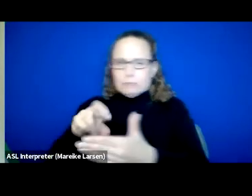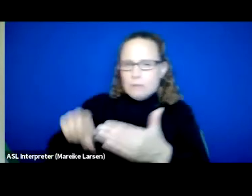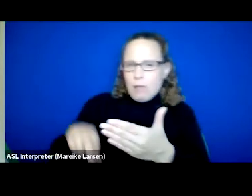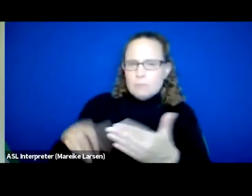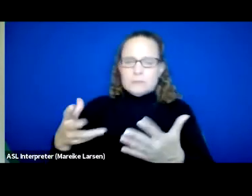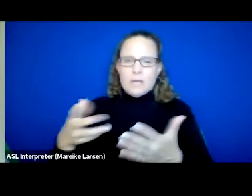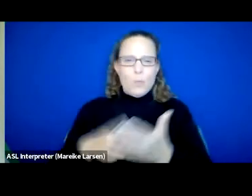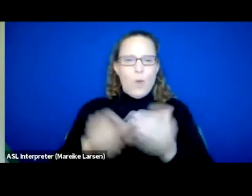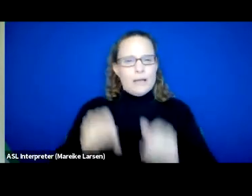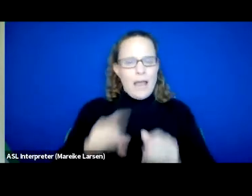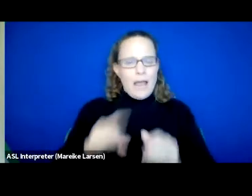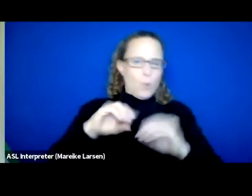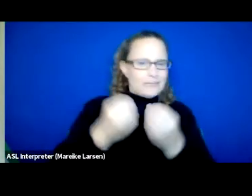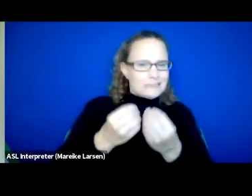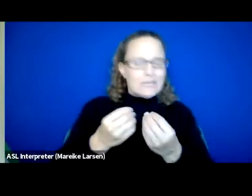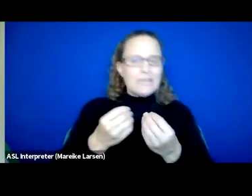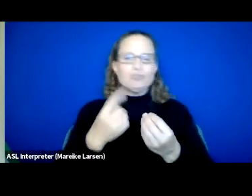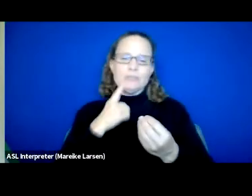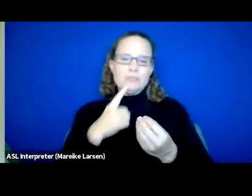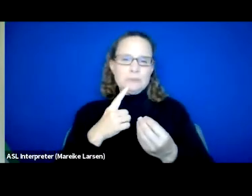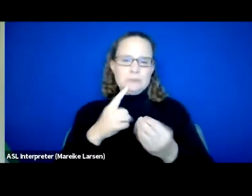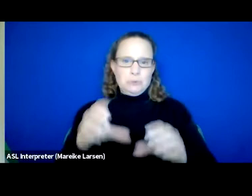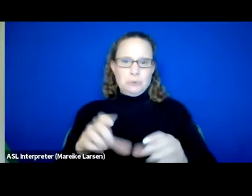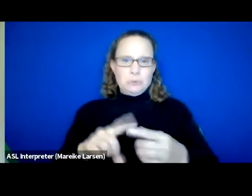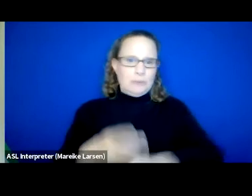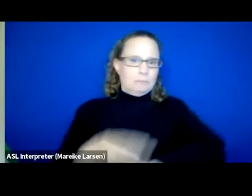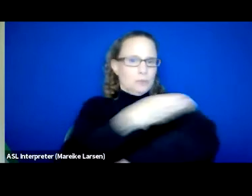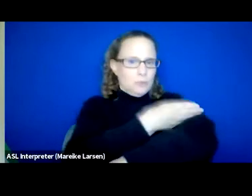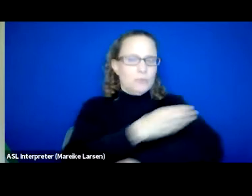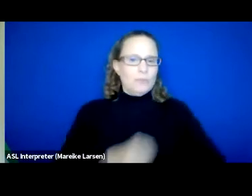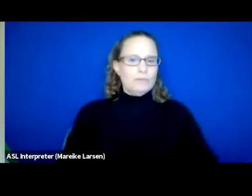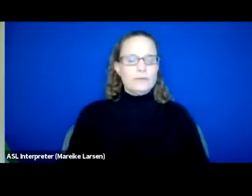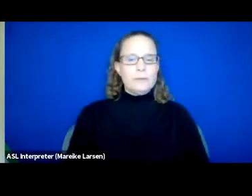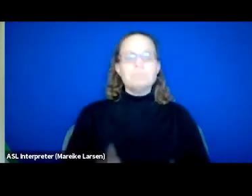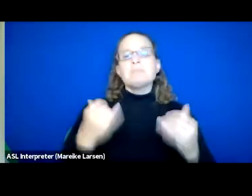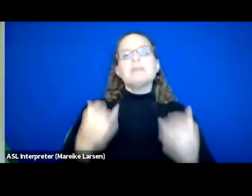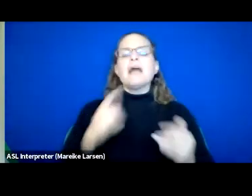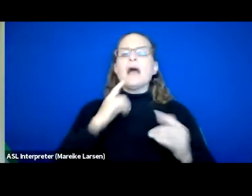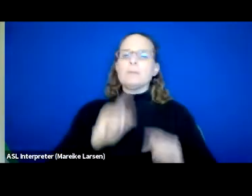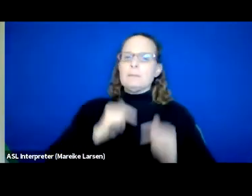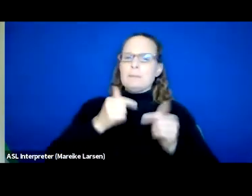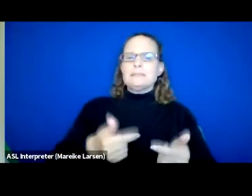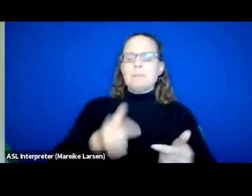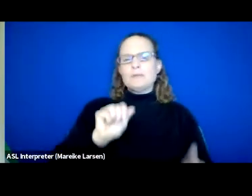or this system do to improve performance. And now I'm gonna pass it back to Allison. Who's gonna talk a little bit more about